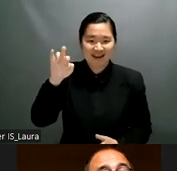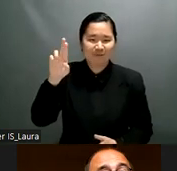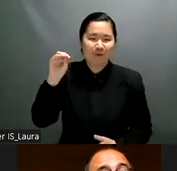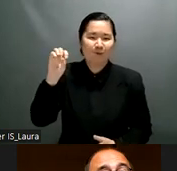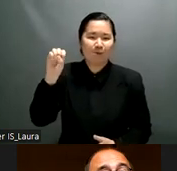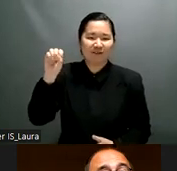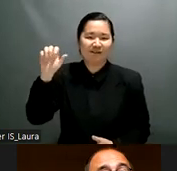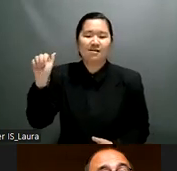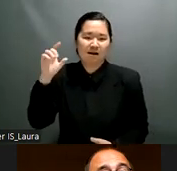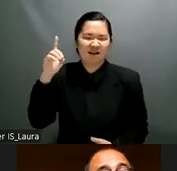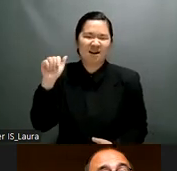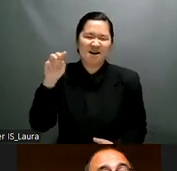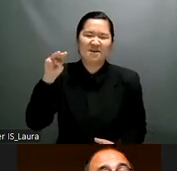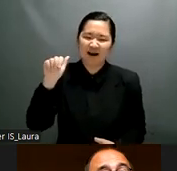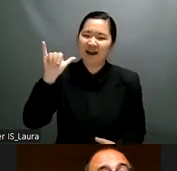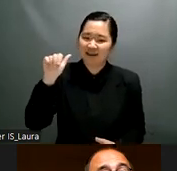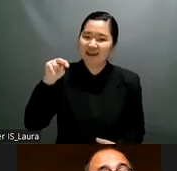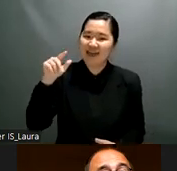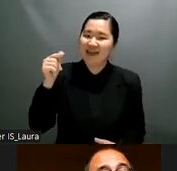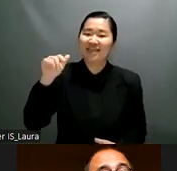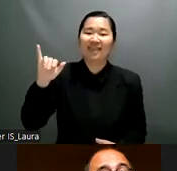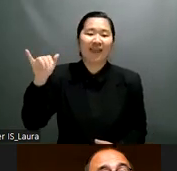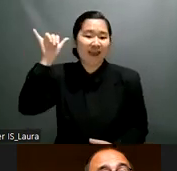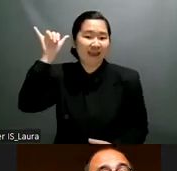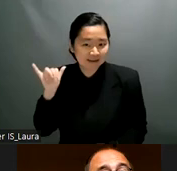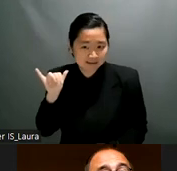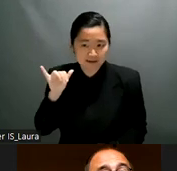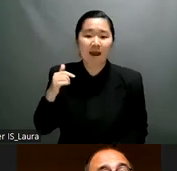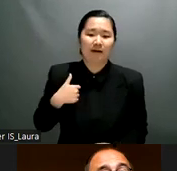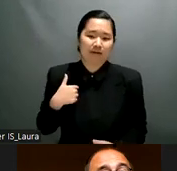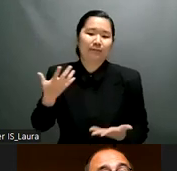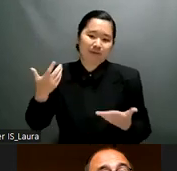organization of person with psychosocial disabilities in asia and we focus on the advocacy